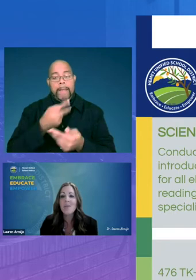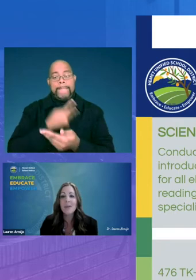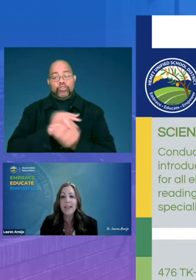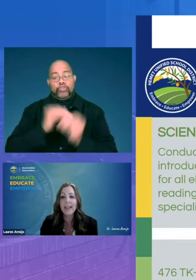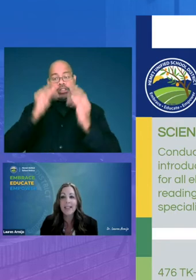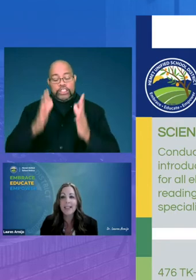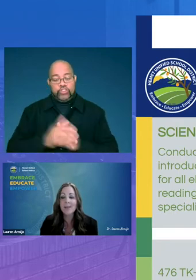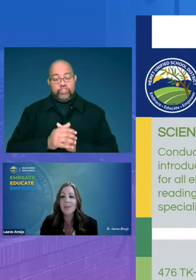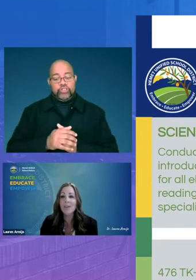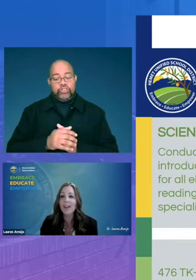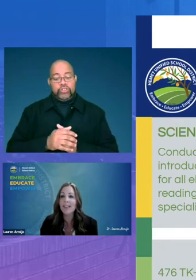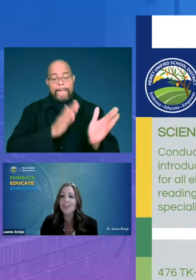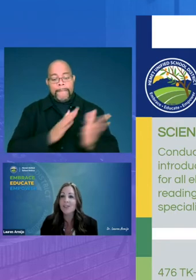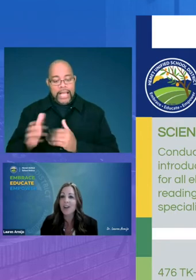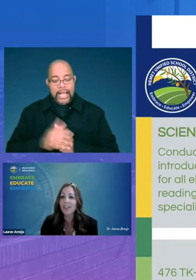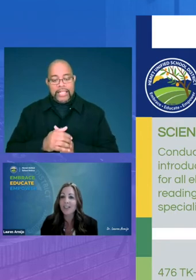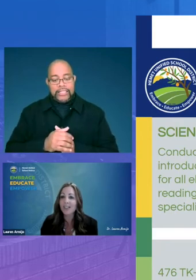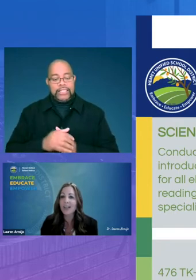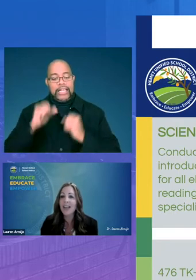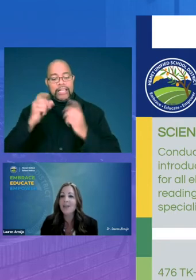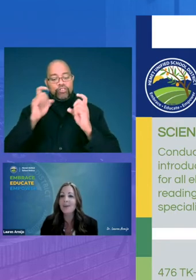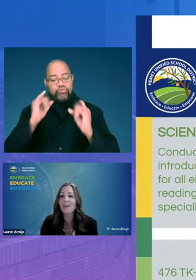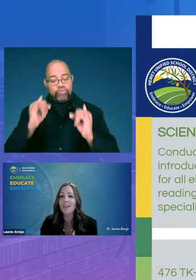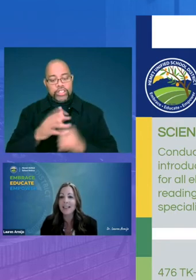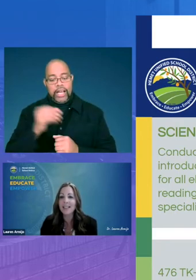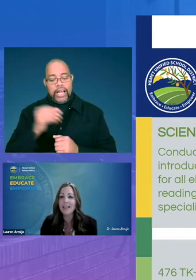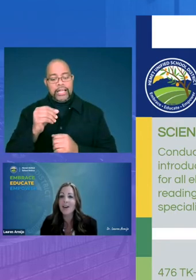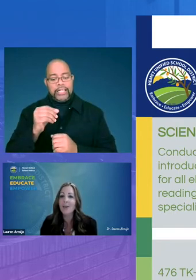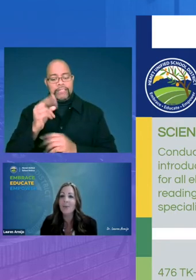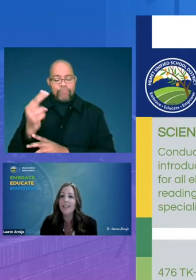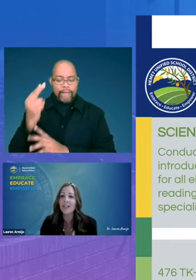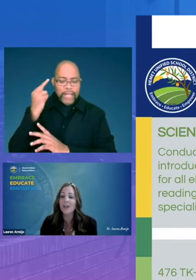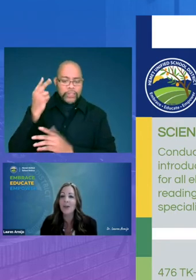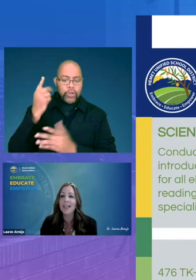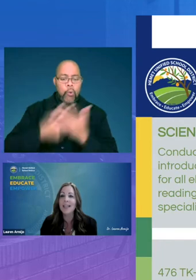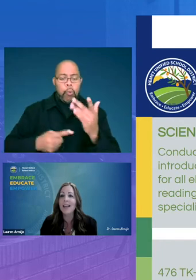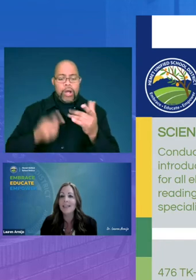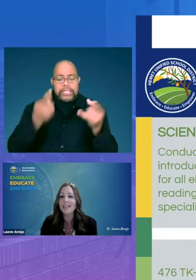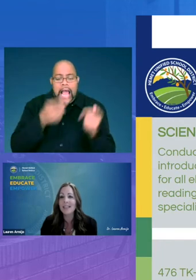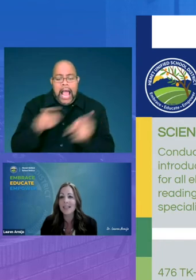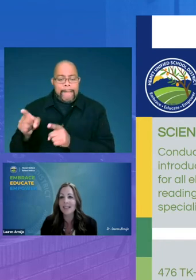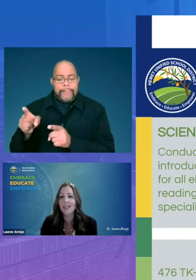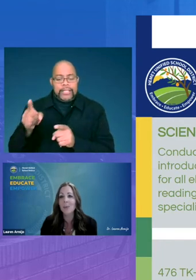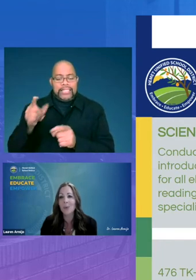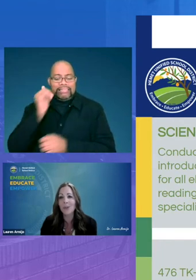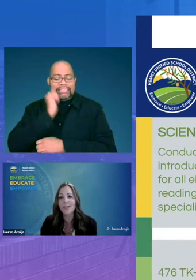planning providing instruction and reflecting on what is occurring in the daily world of